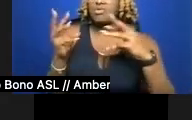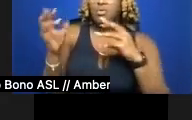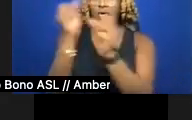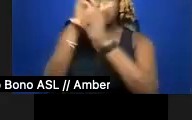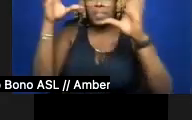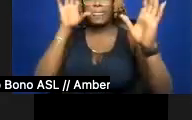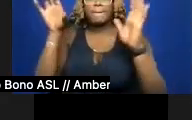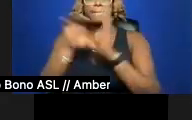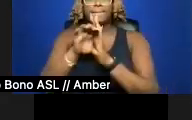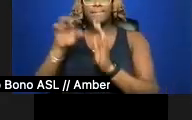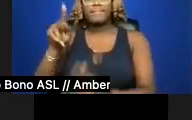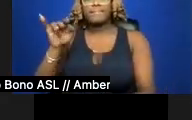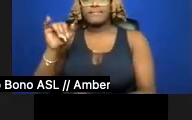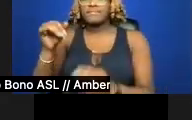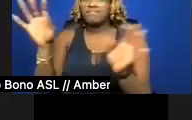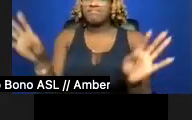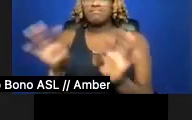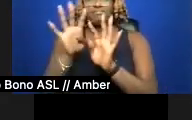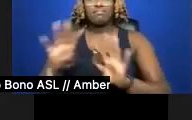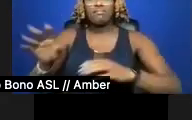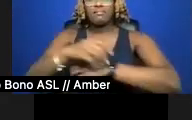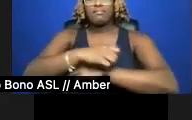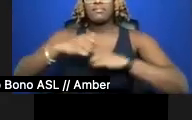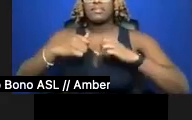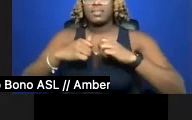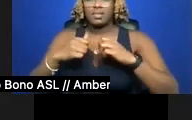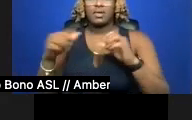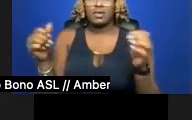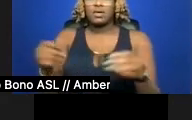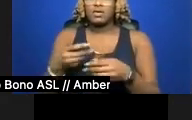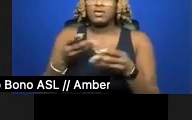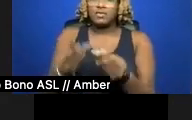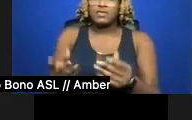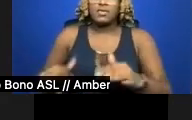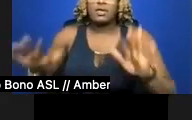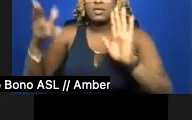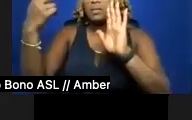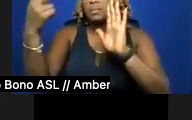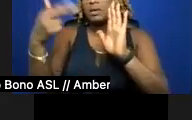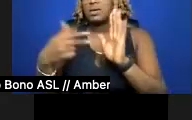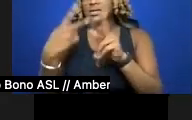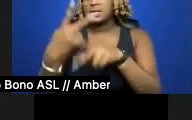draped across the stage: a field of paint strokes placed carefully on the hand-stitched hemline